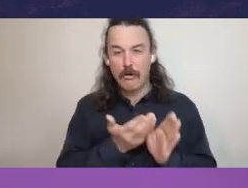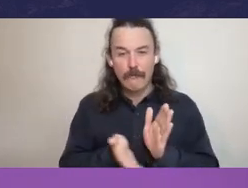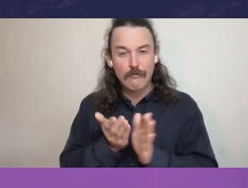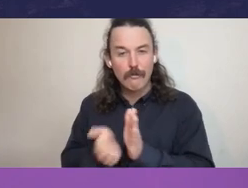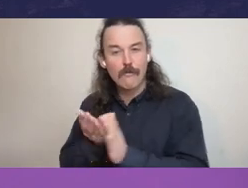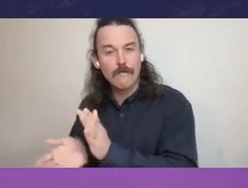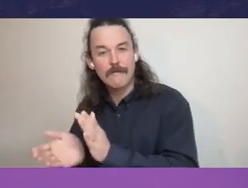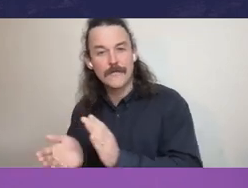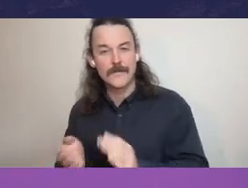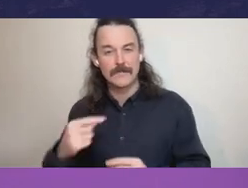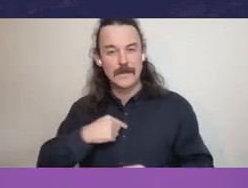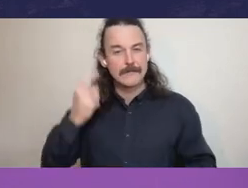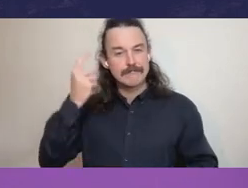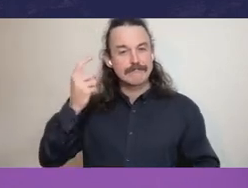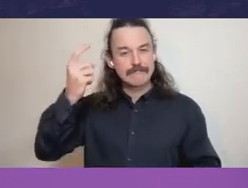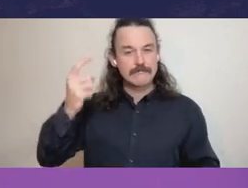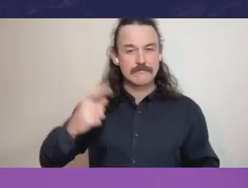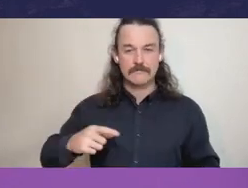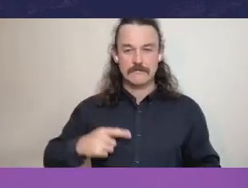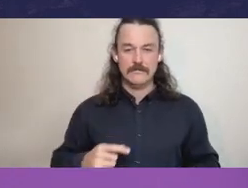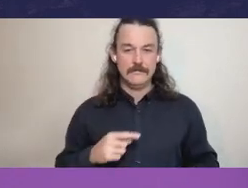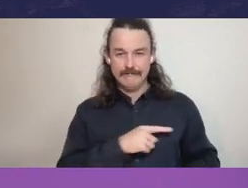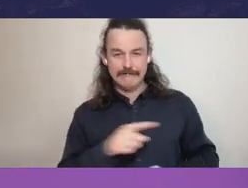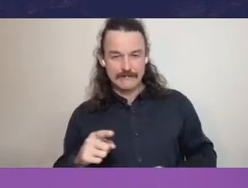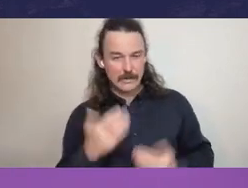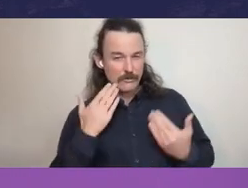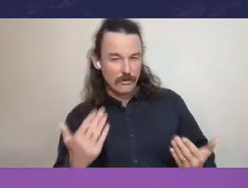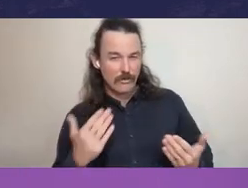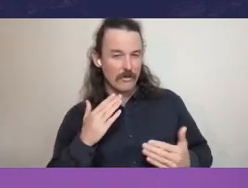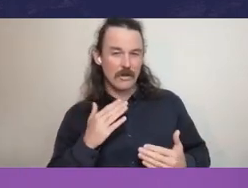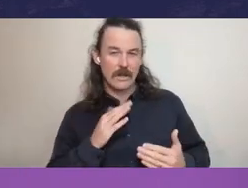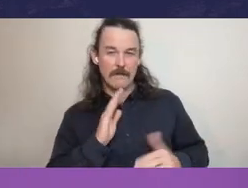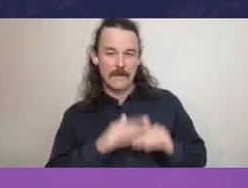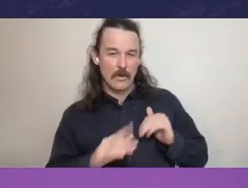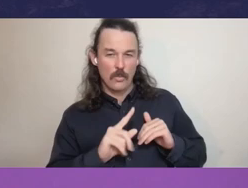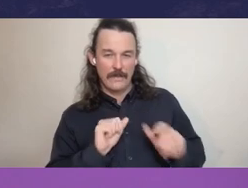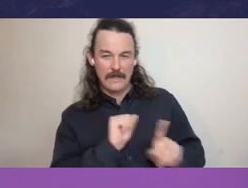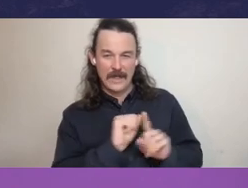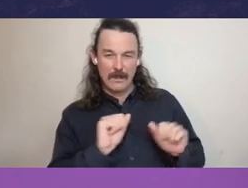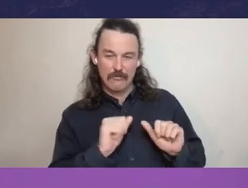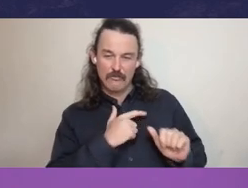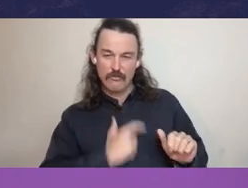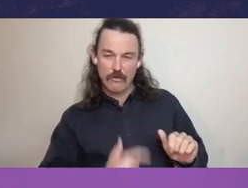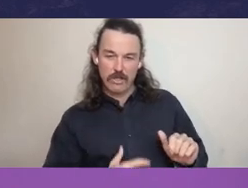a lack of role clarity and responsibility, you know, to what extent is the delegation and assignment authority down